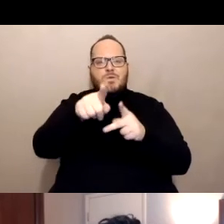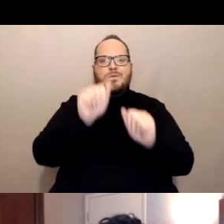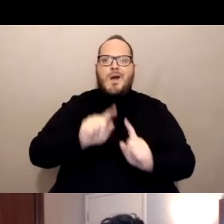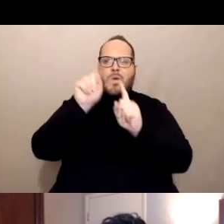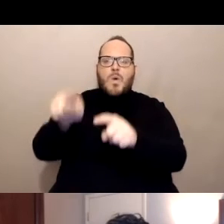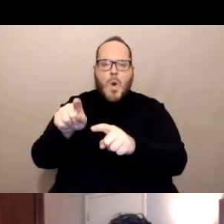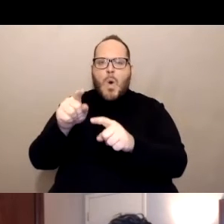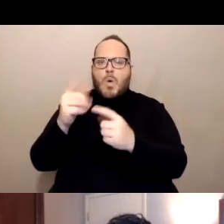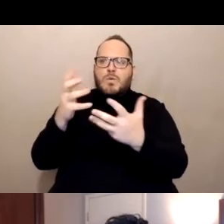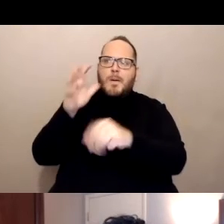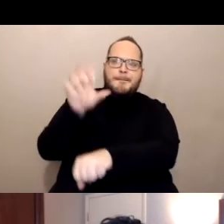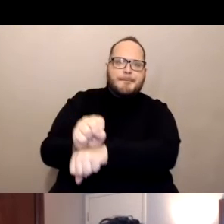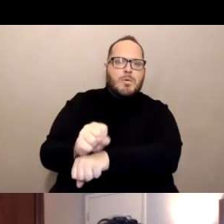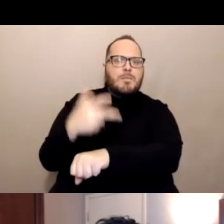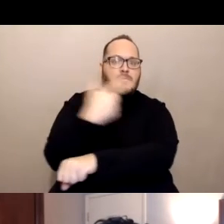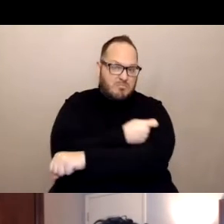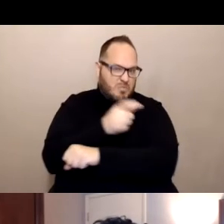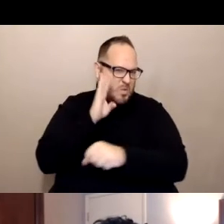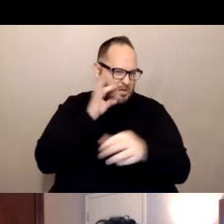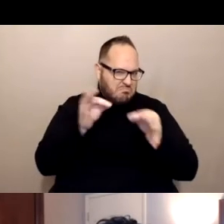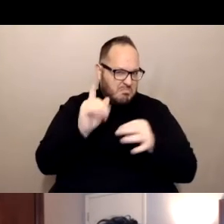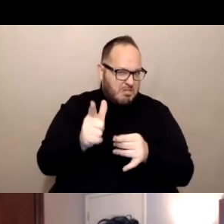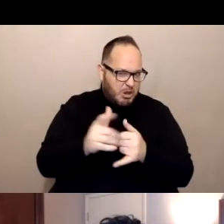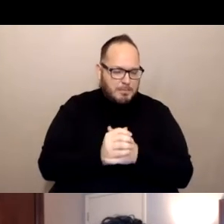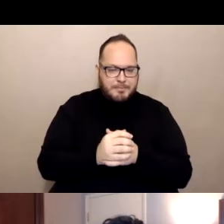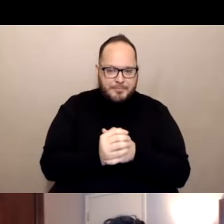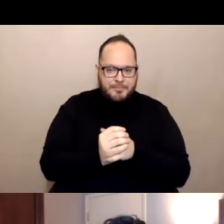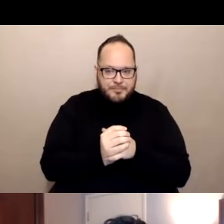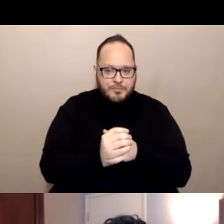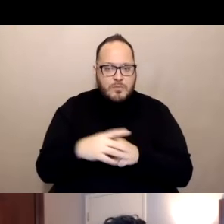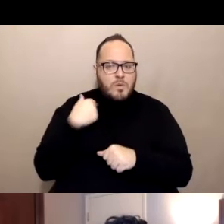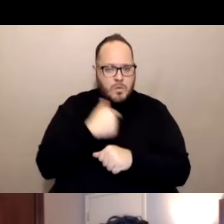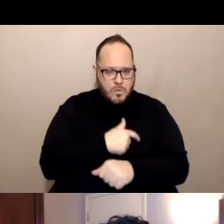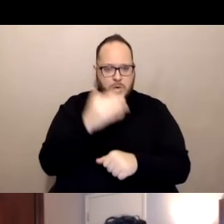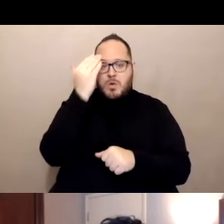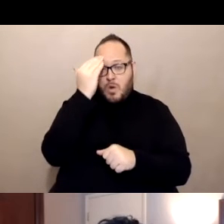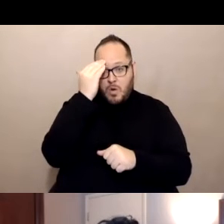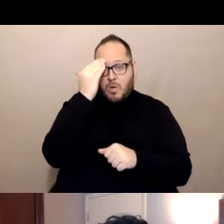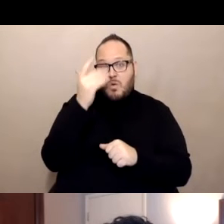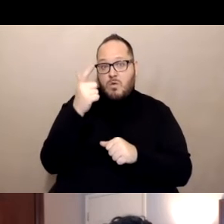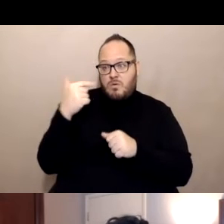to book appointments. We know that as of mid March, we were at